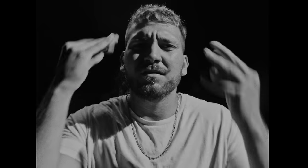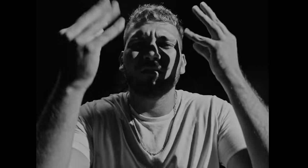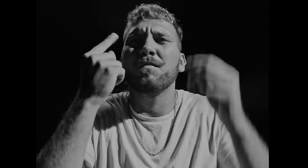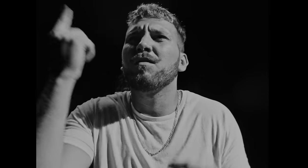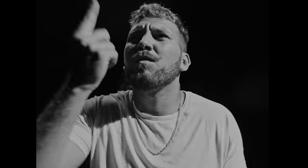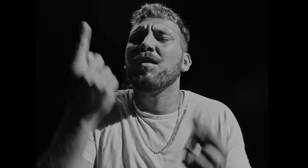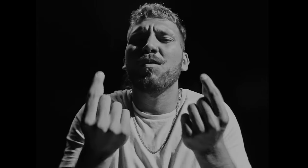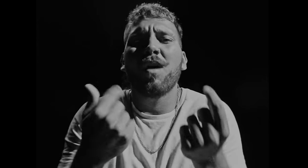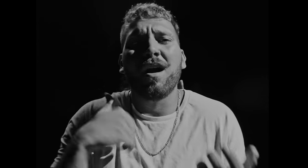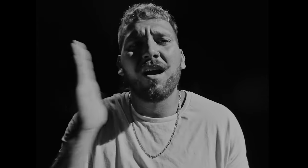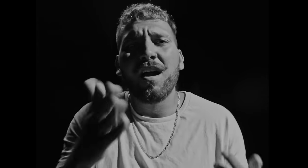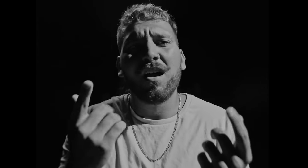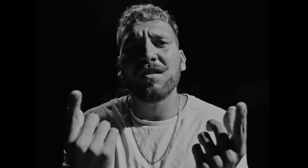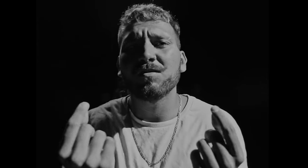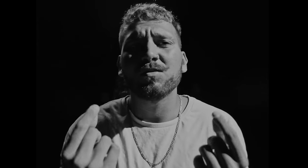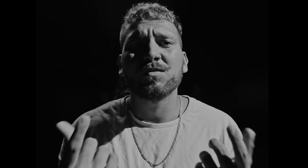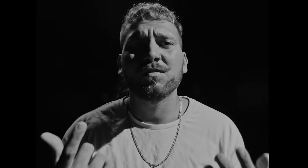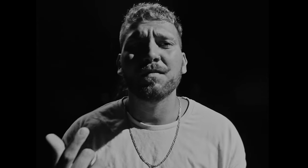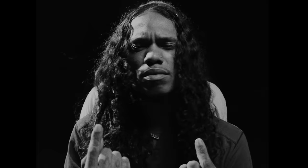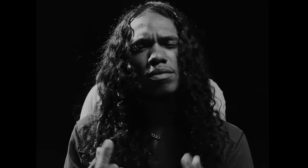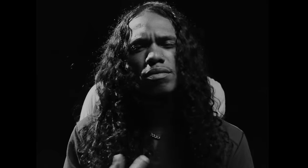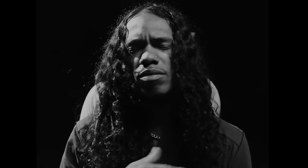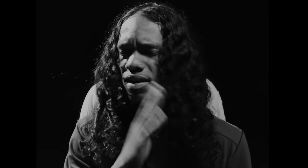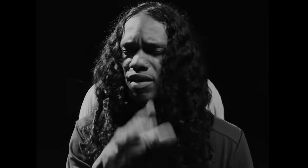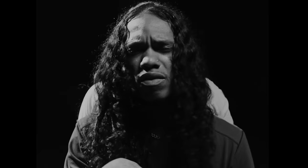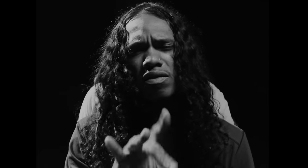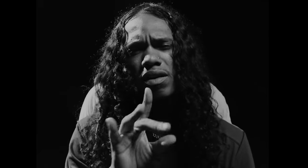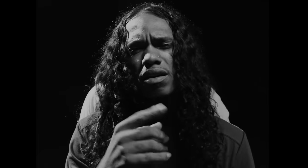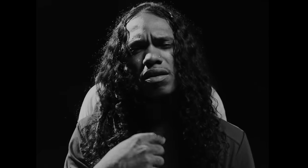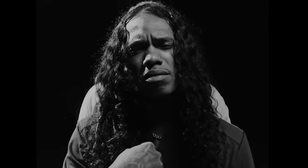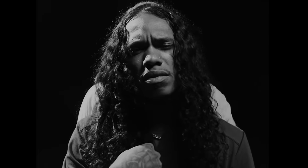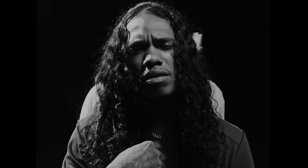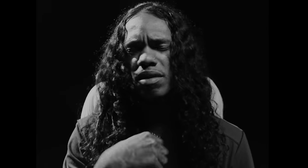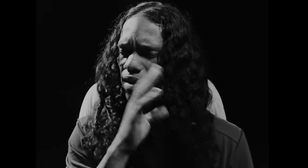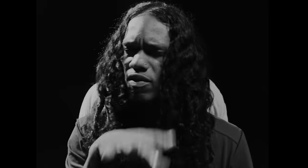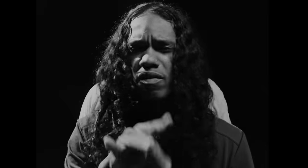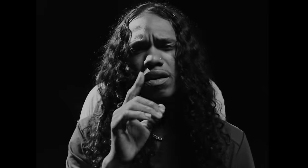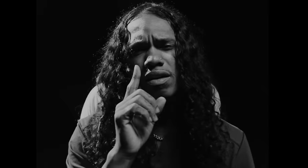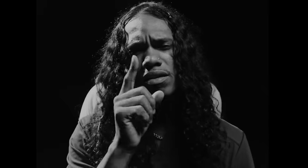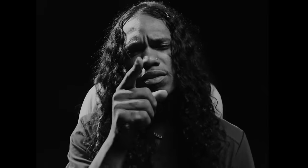I SLIP AND WONDER WHAT I’D DO IF YOU NEVER FOUND ME AND I NEVER FOUND YOU